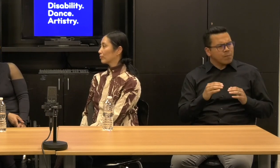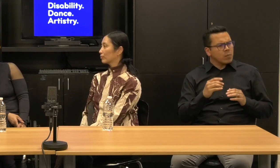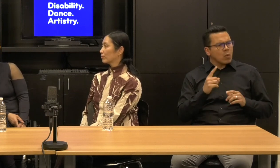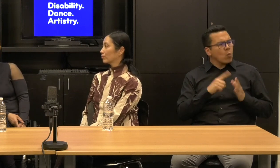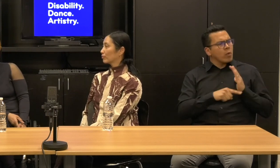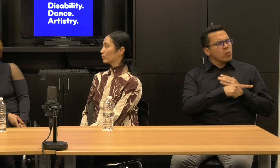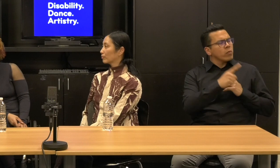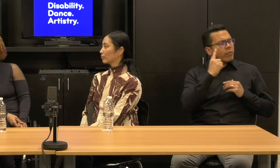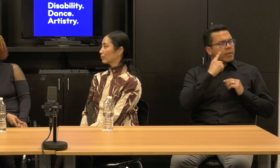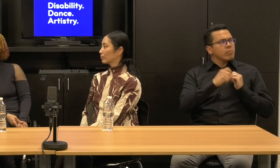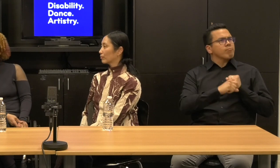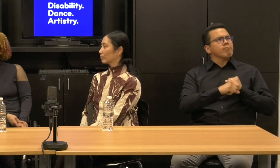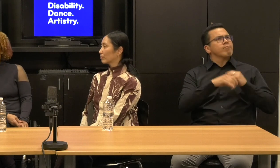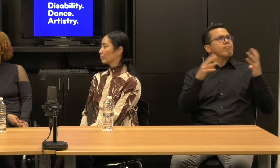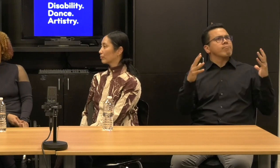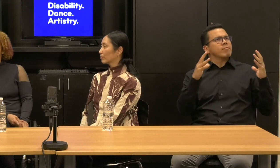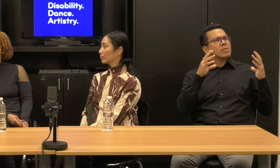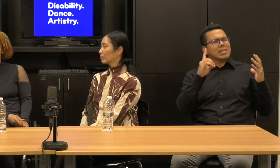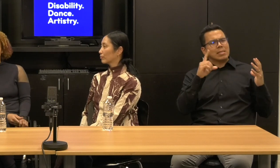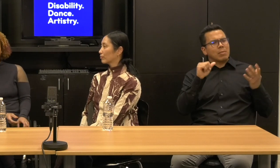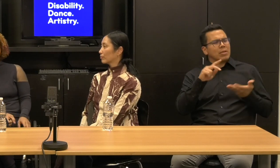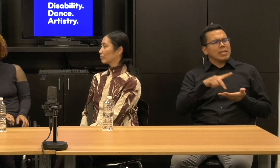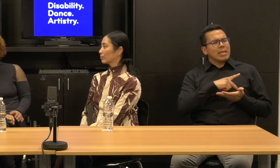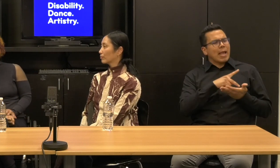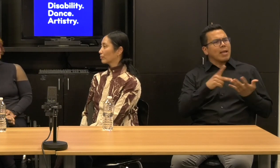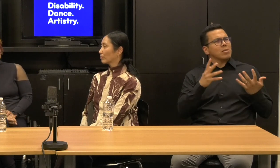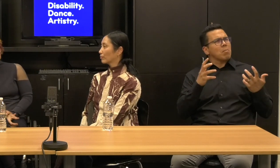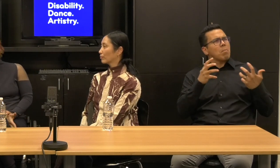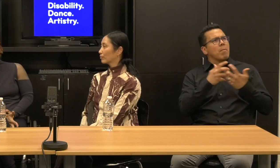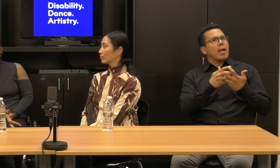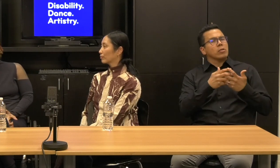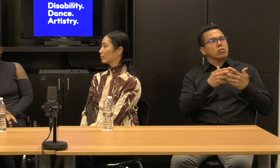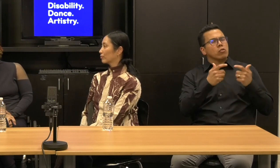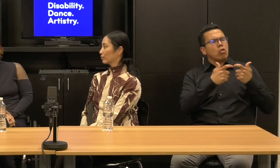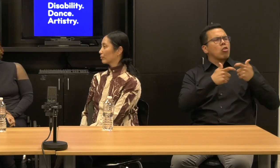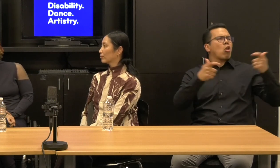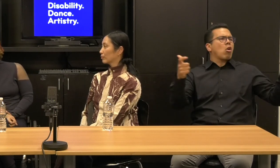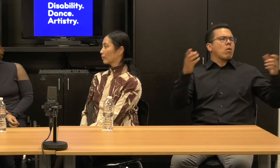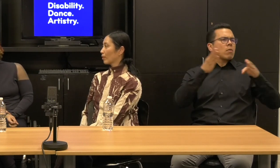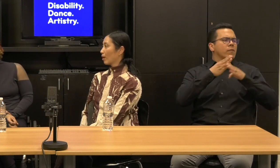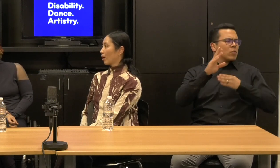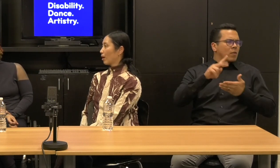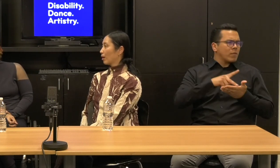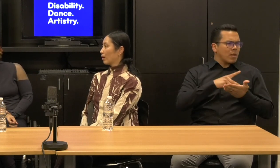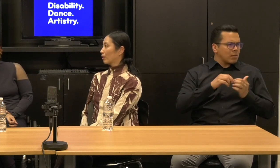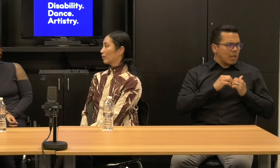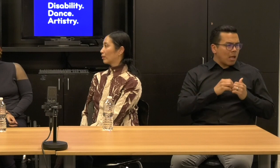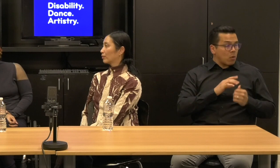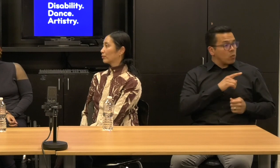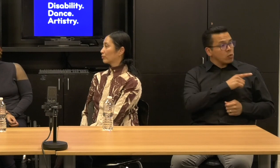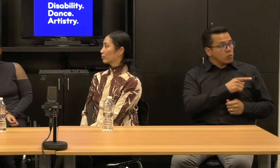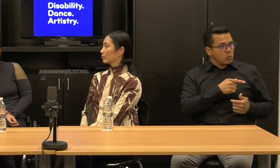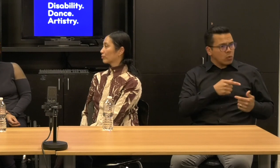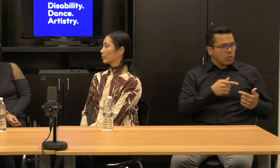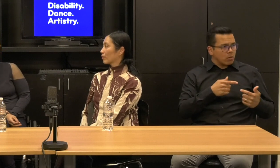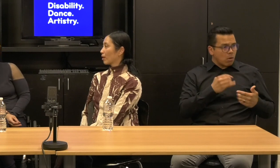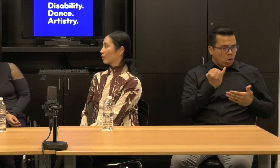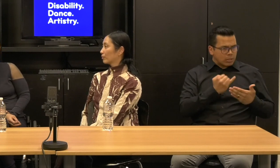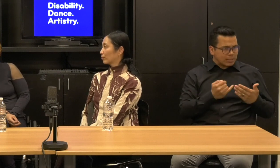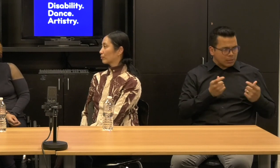fit into the, like the larger field of dance? I mean, you're in your role as the associate artistic director here at New York live arts.